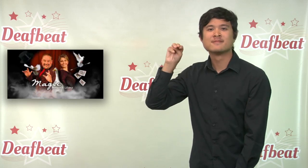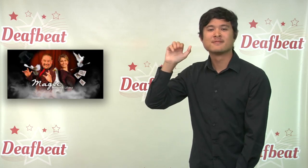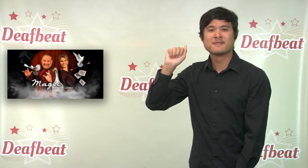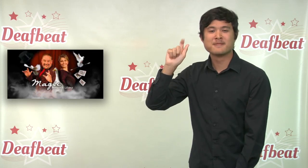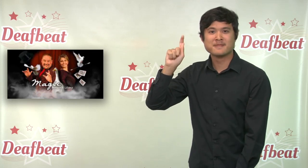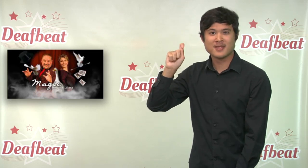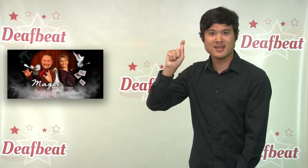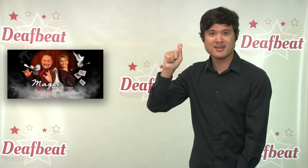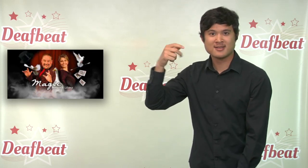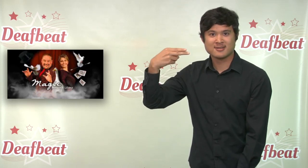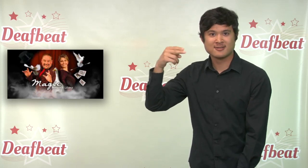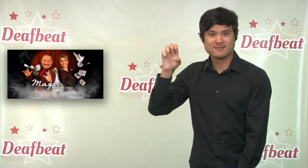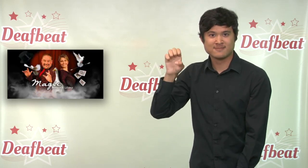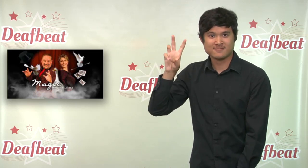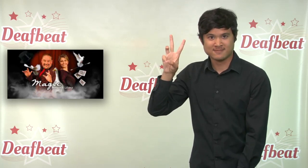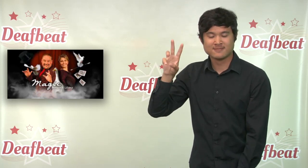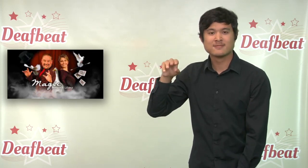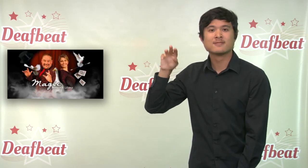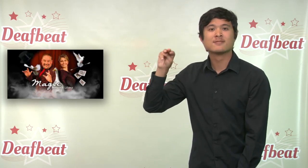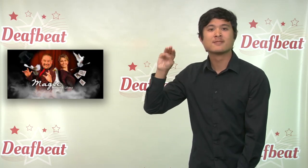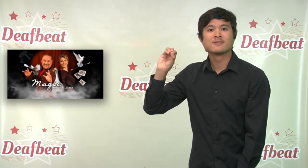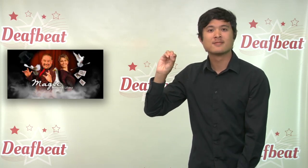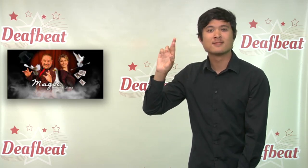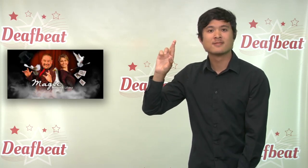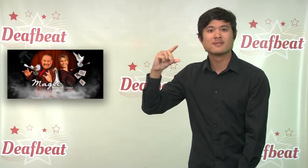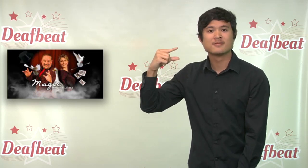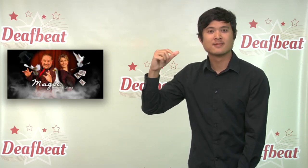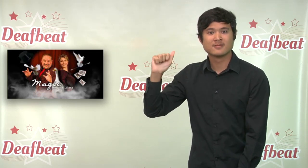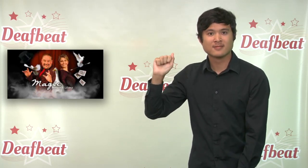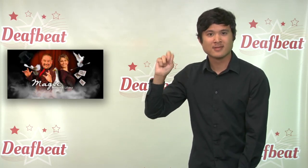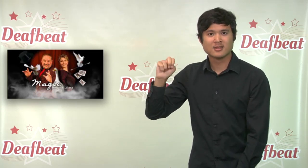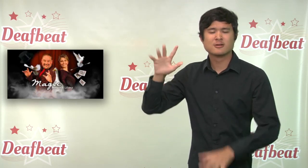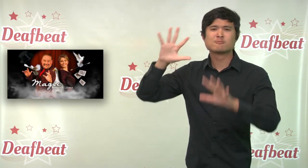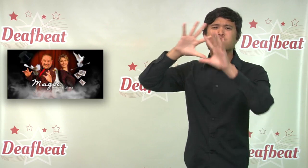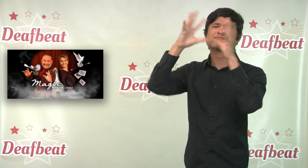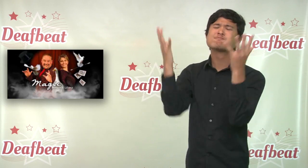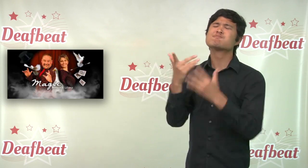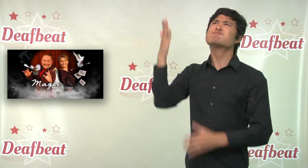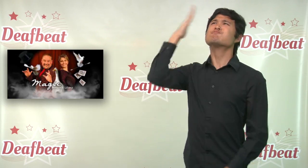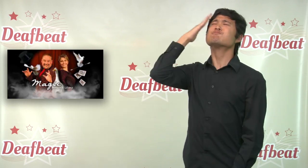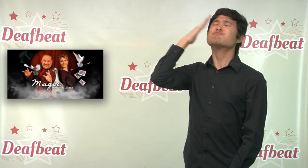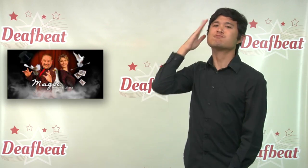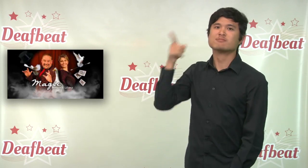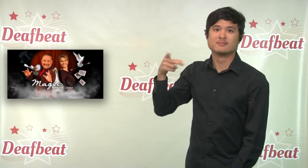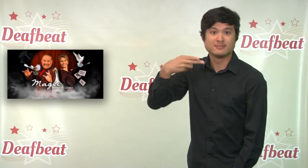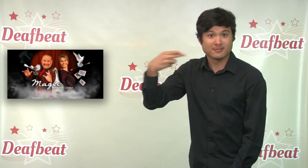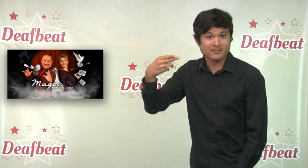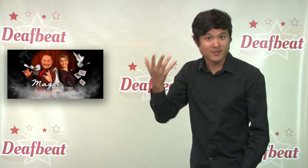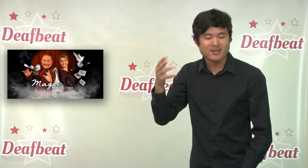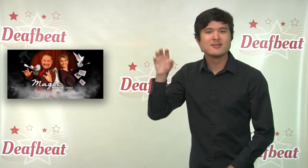Morgan.” She also gives workshops to young deaf